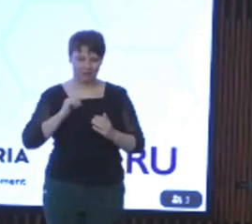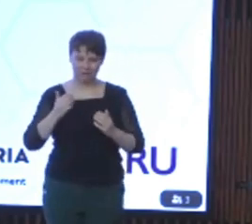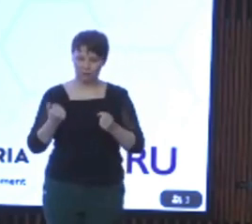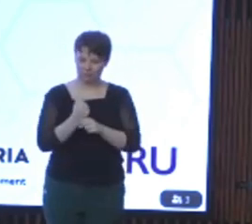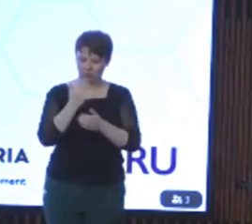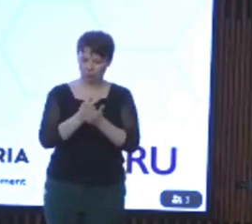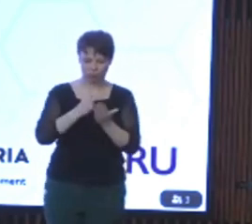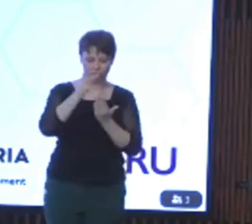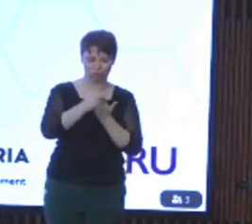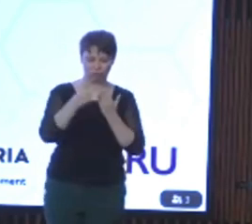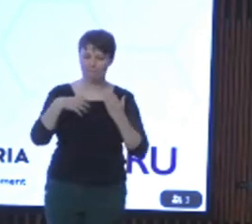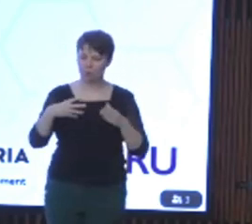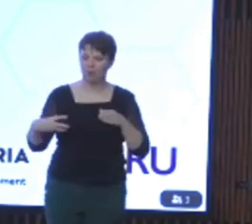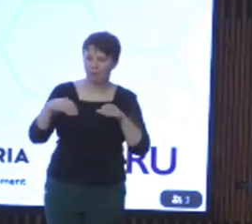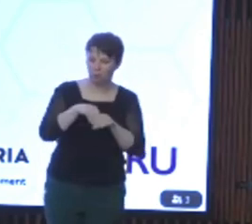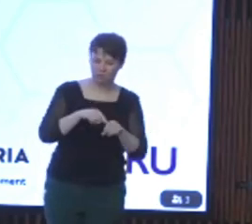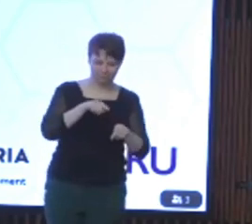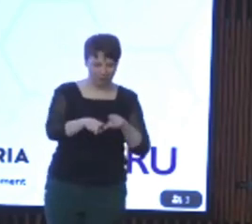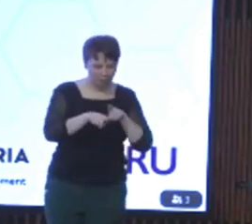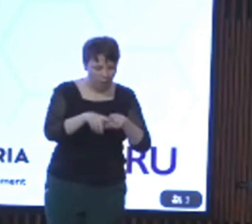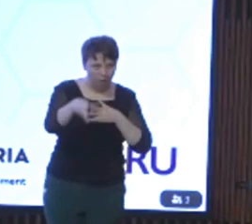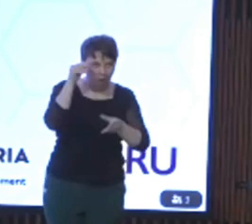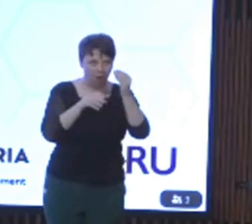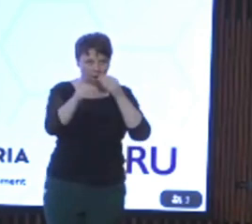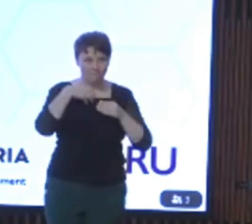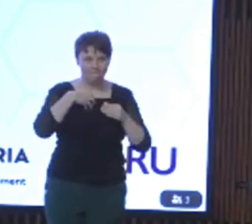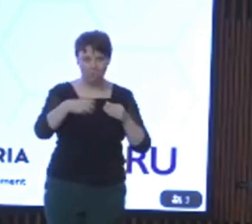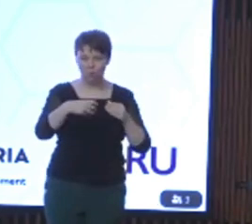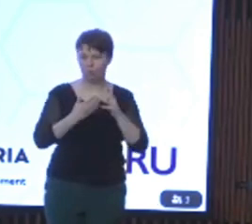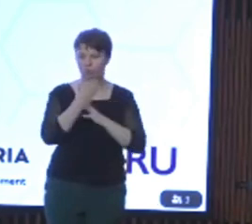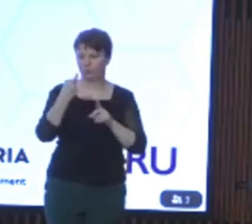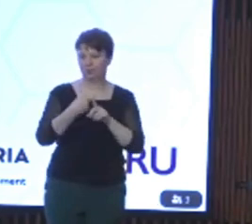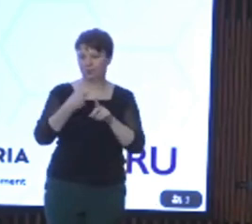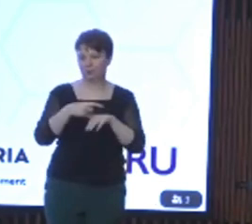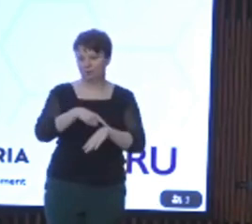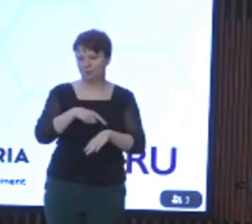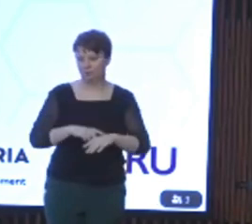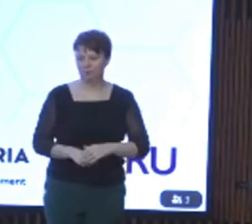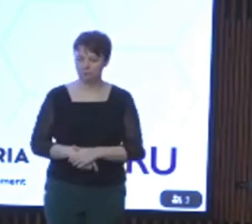to learn from them, to contribute and for them to grow at kinder. We've also continued to support